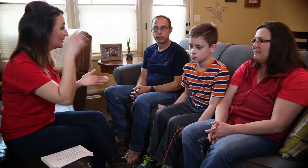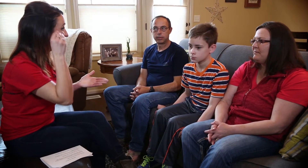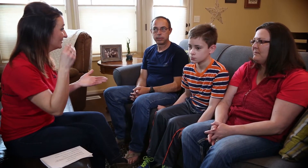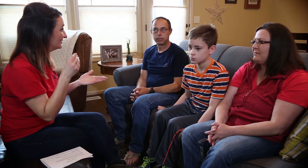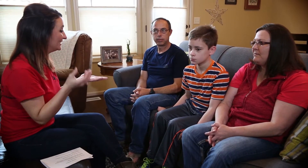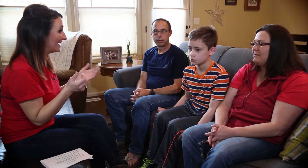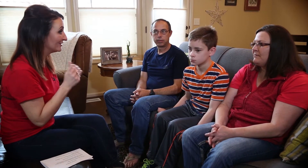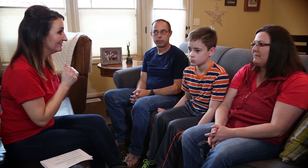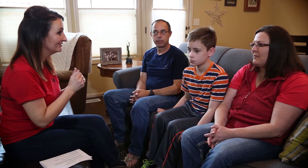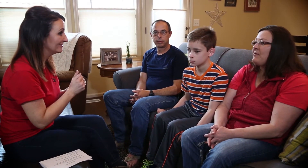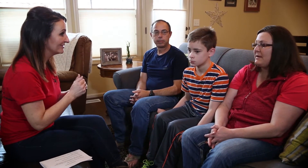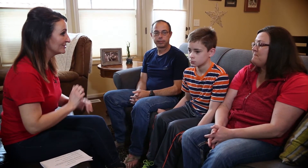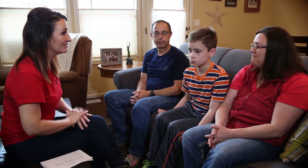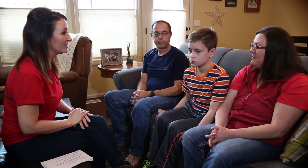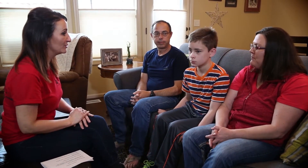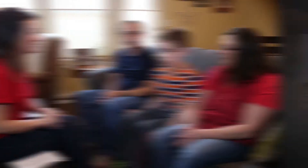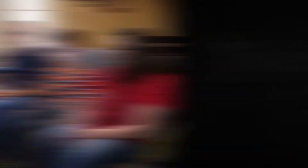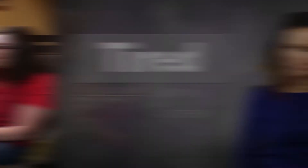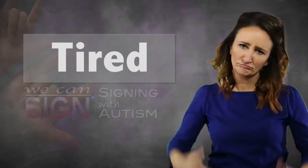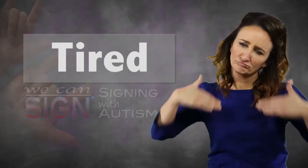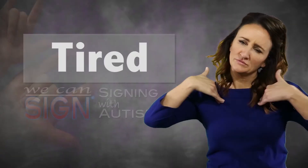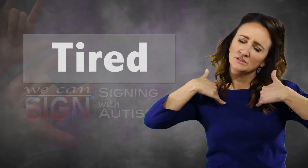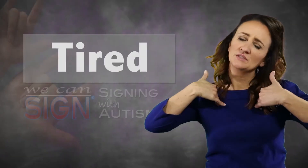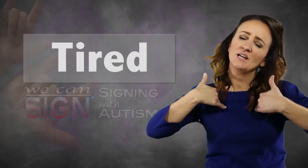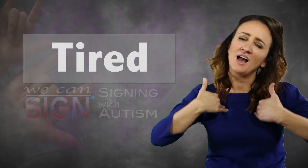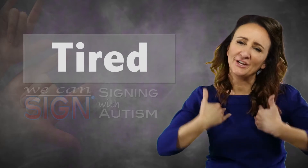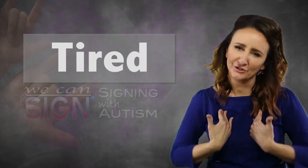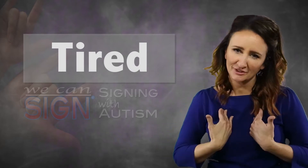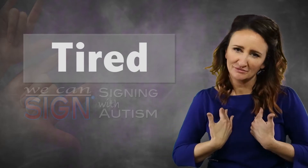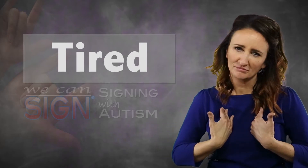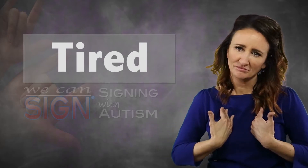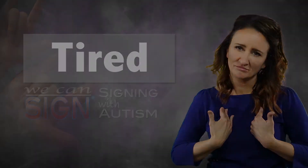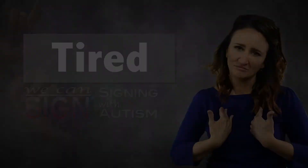Tara teaches words that you will use with your loved one often,